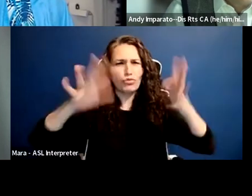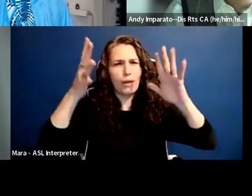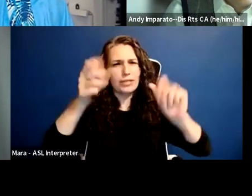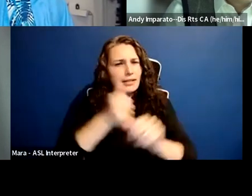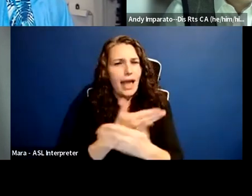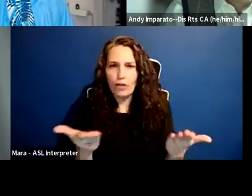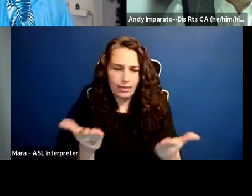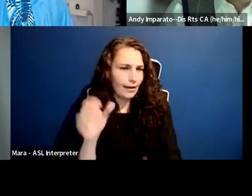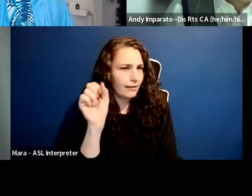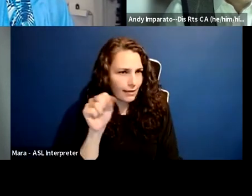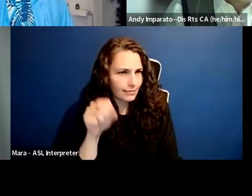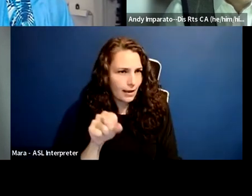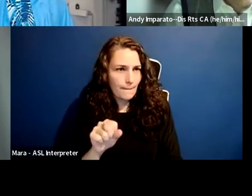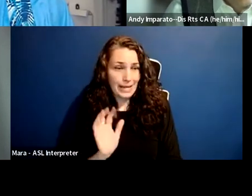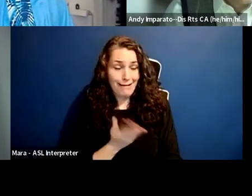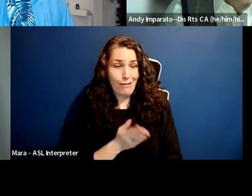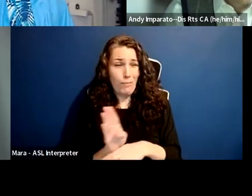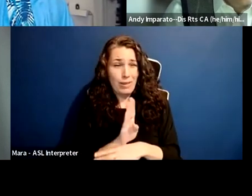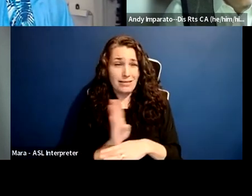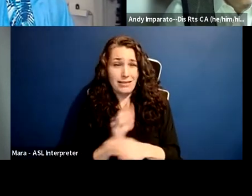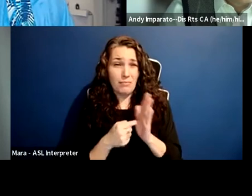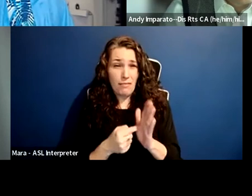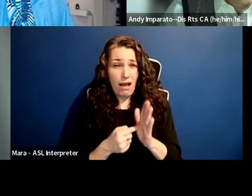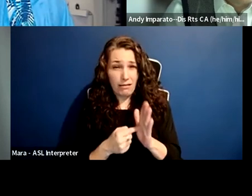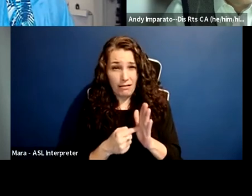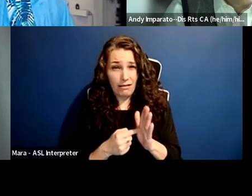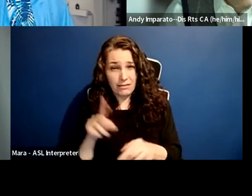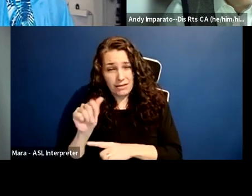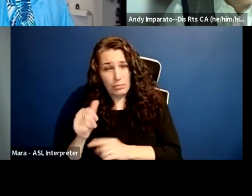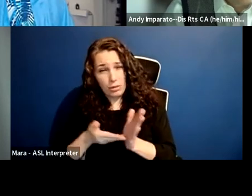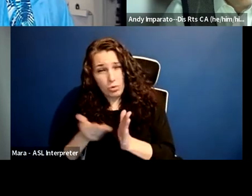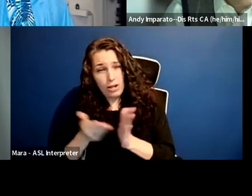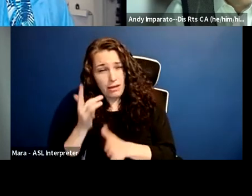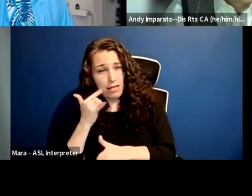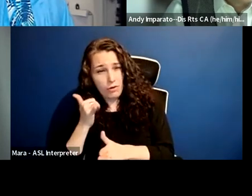to have inclusive discussions with all of the affected parties